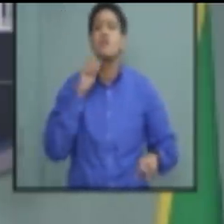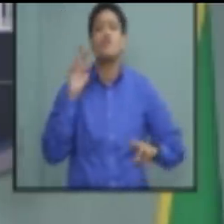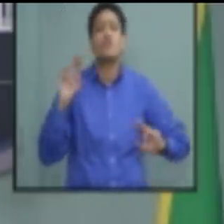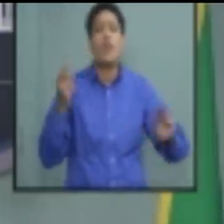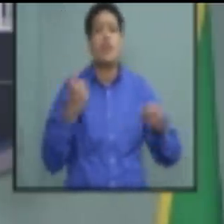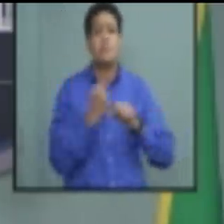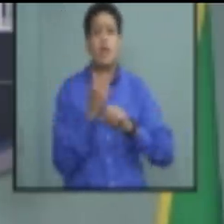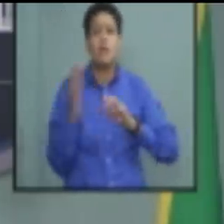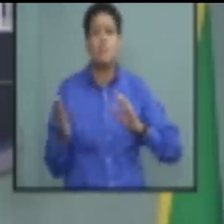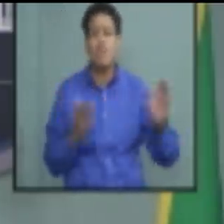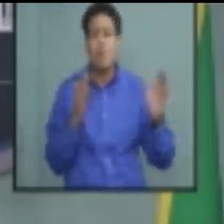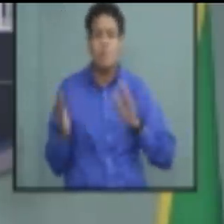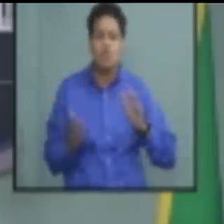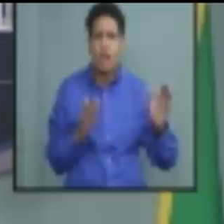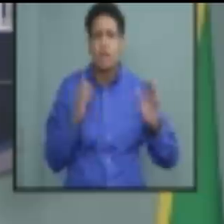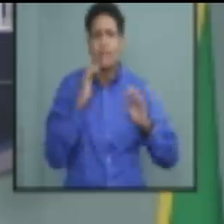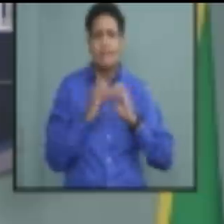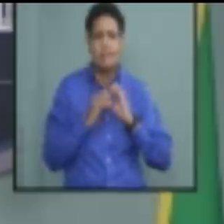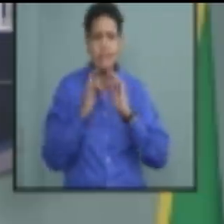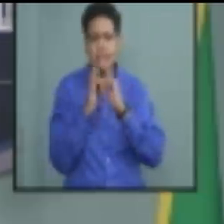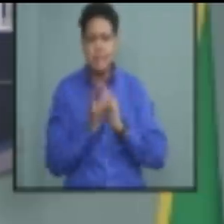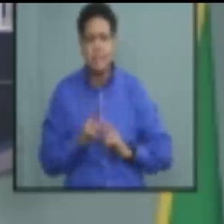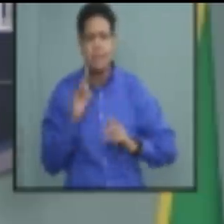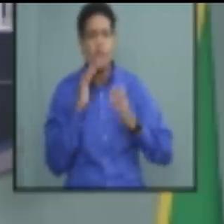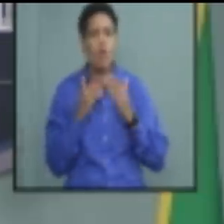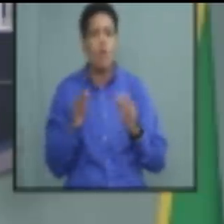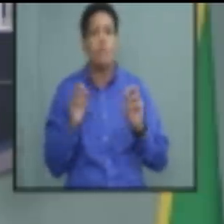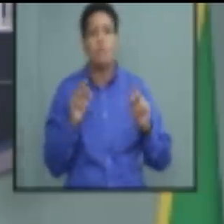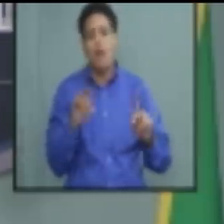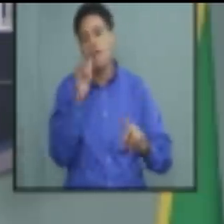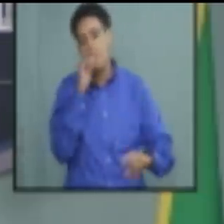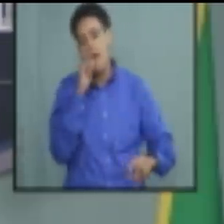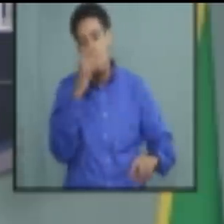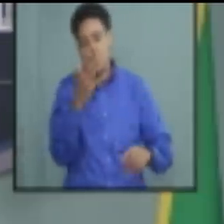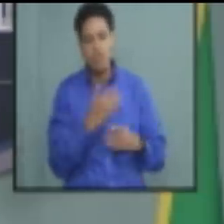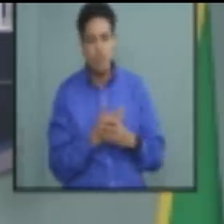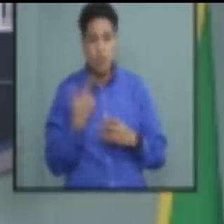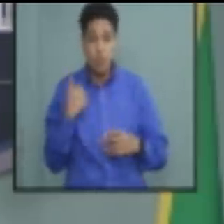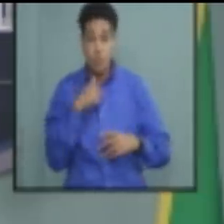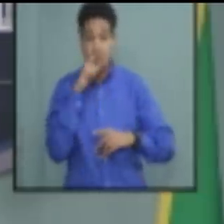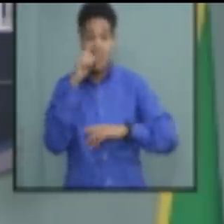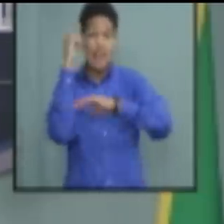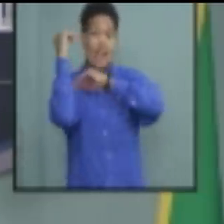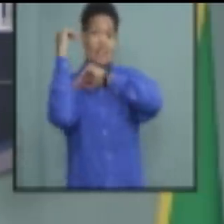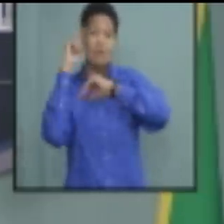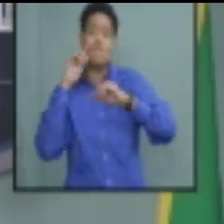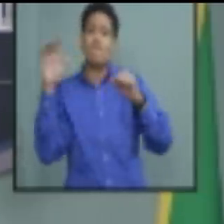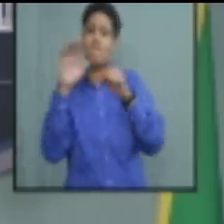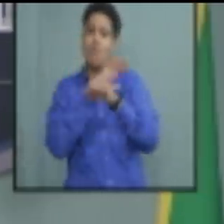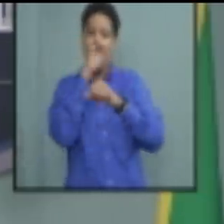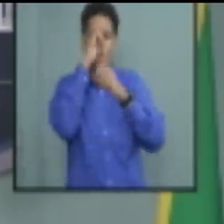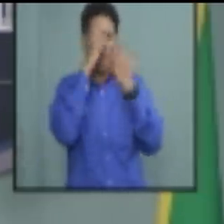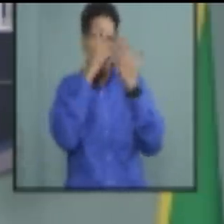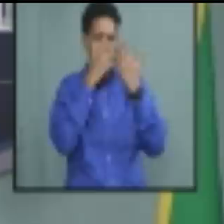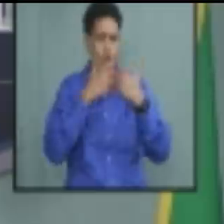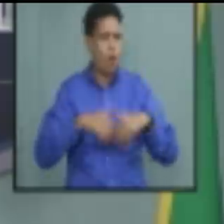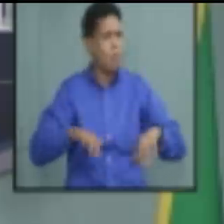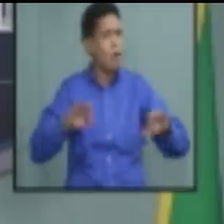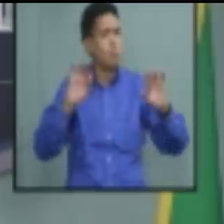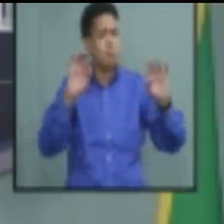preparations for the reopening we are expecting full compliance in some areas